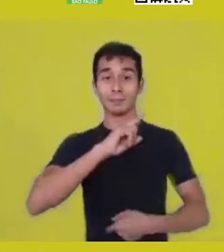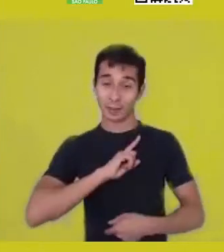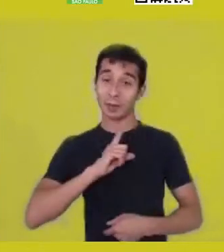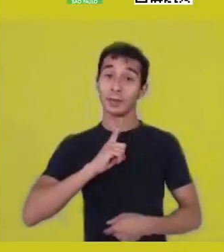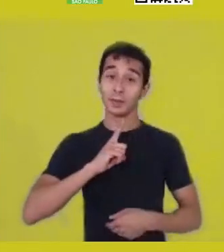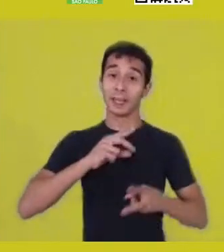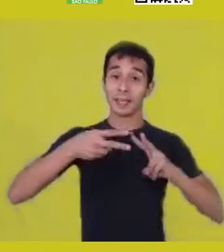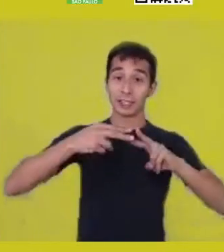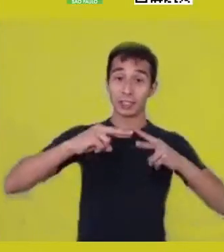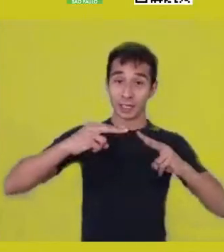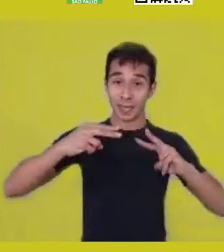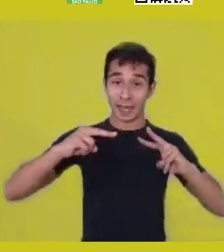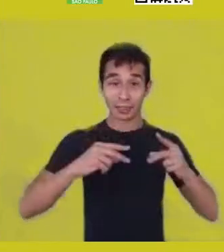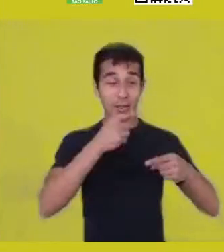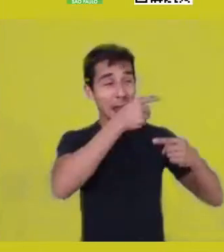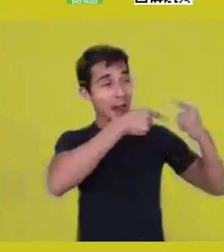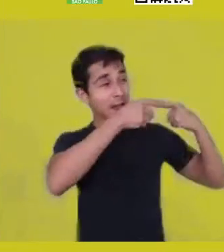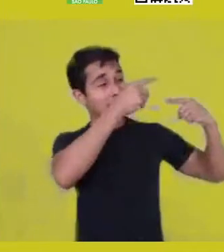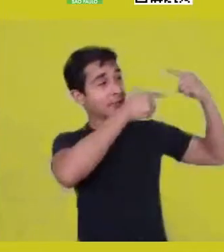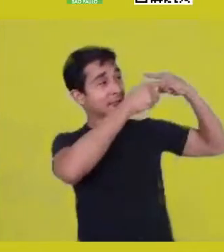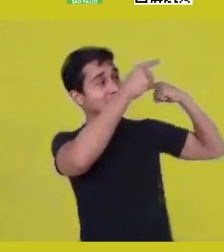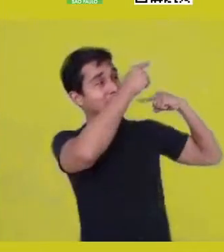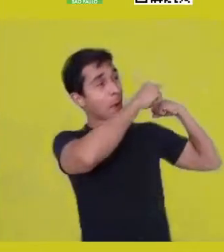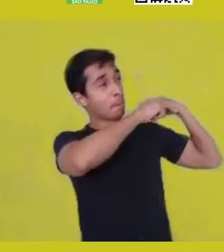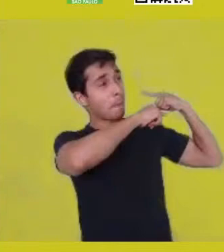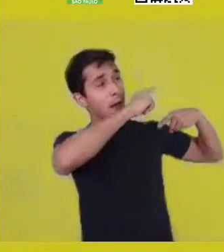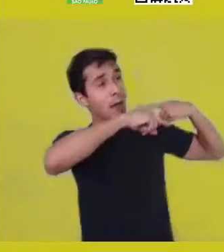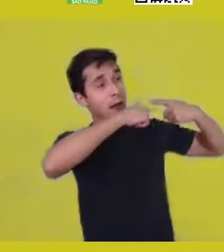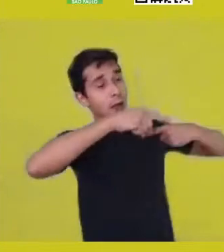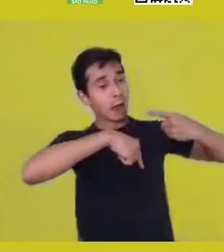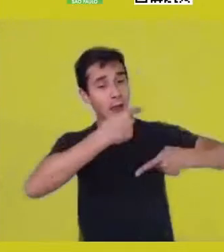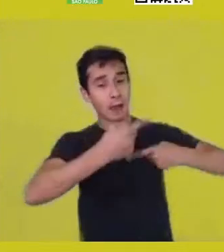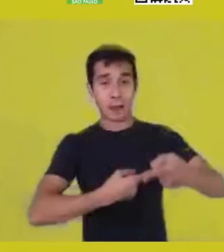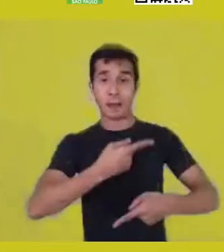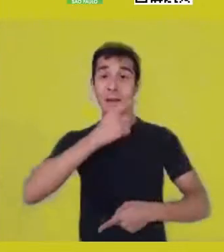genetic, biologic heritage in us.